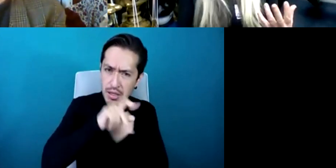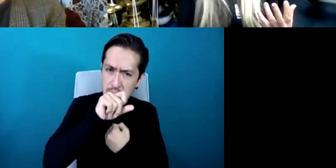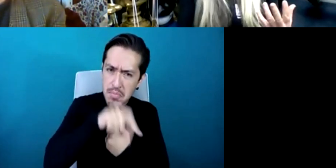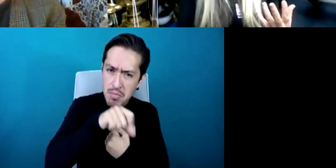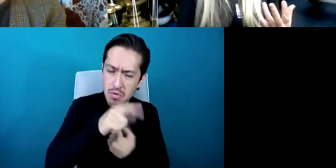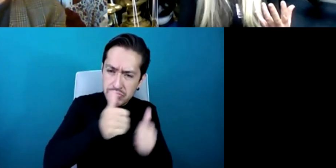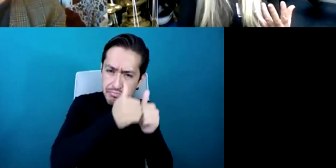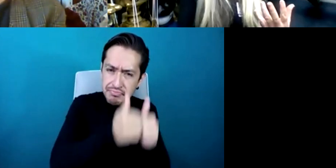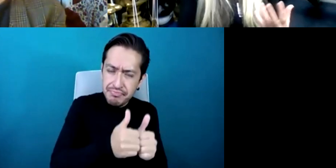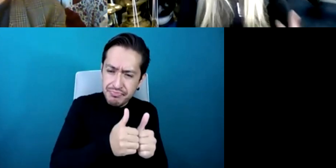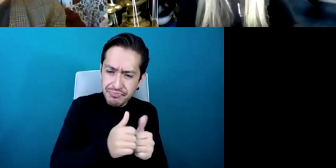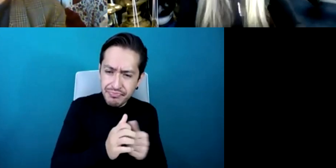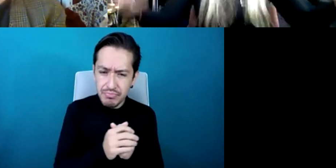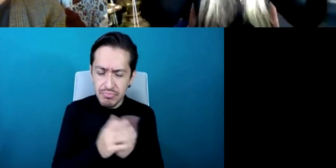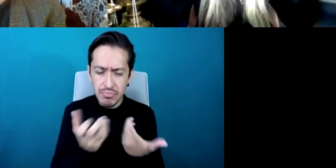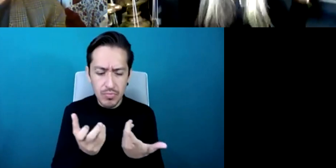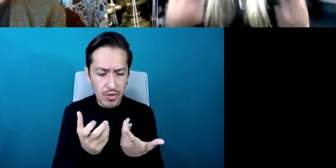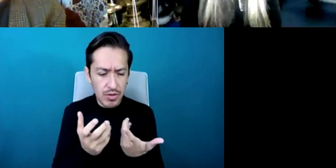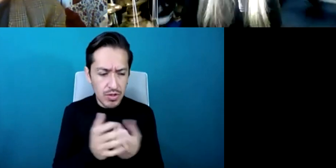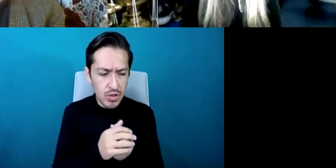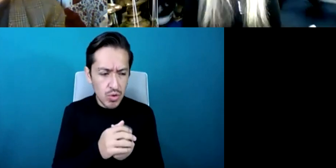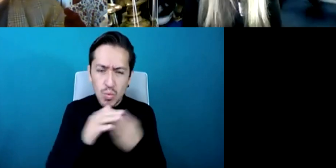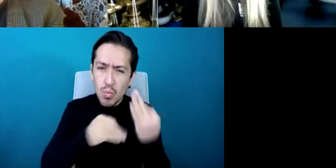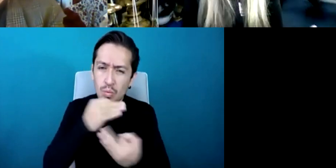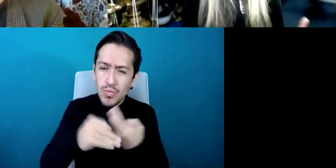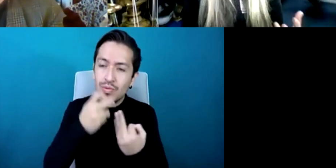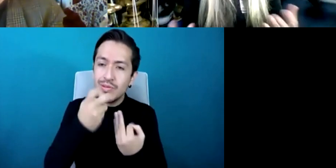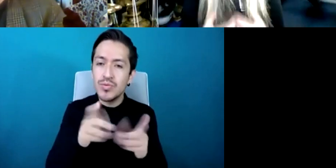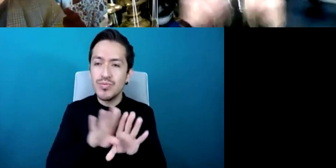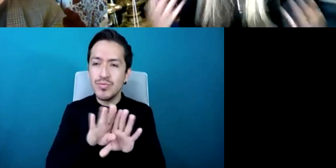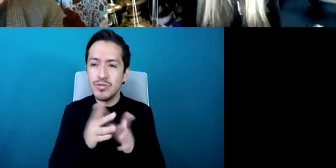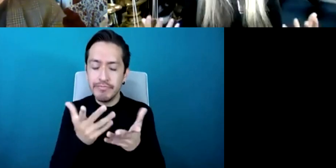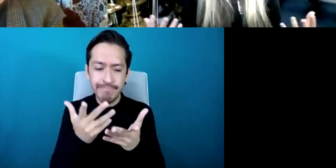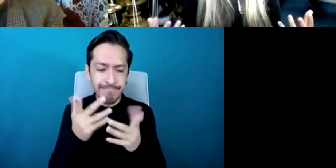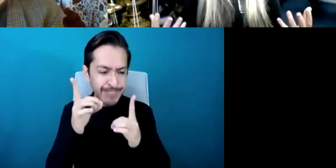seemed to to be coming our way almost like a tsunami we've always got to think well